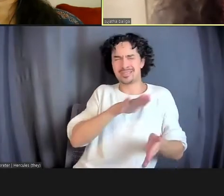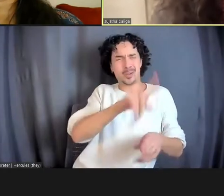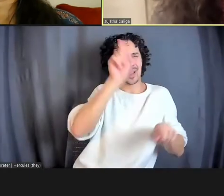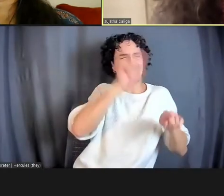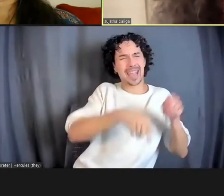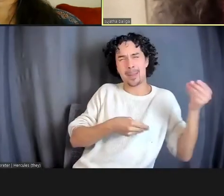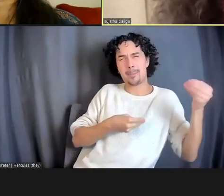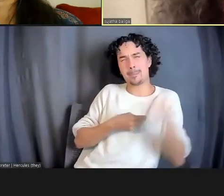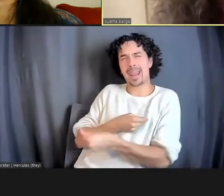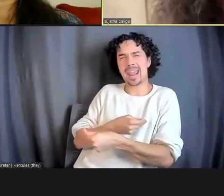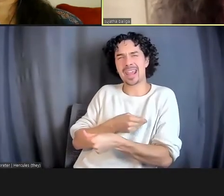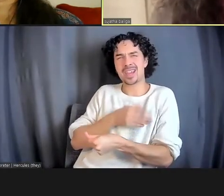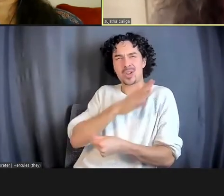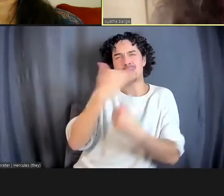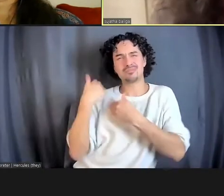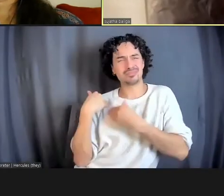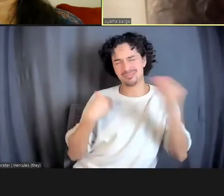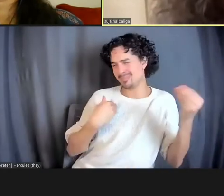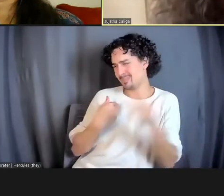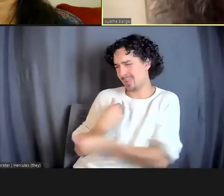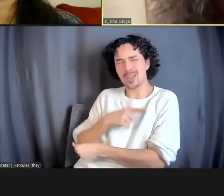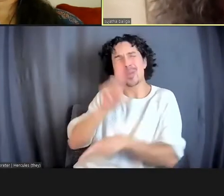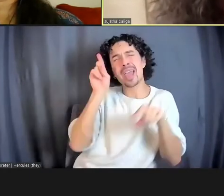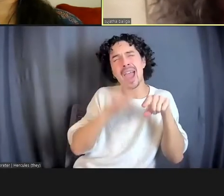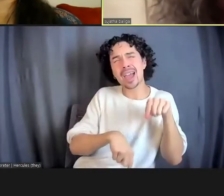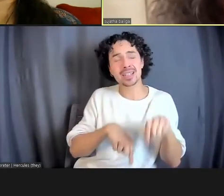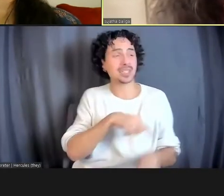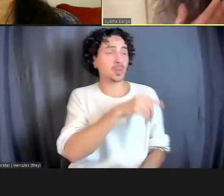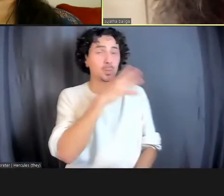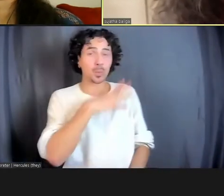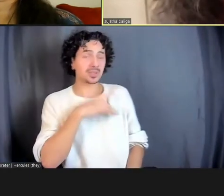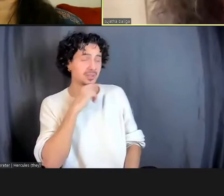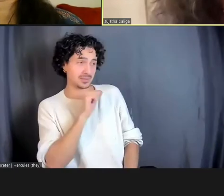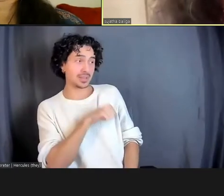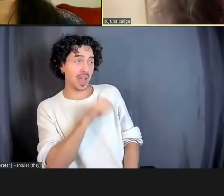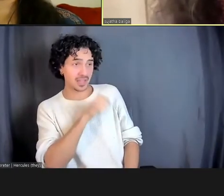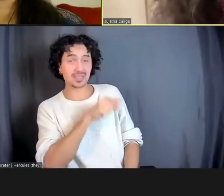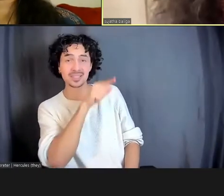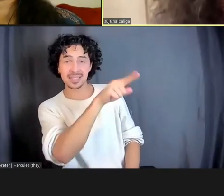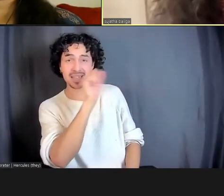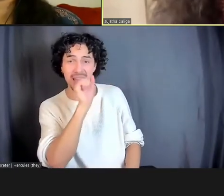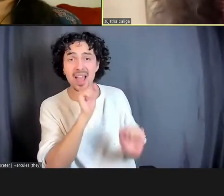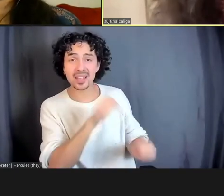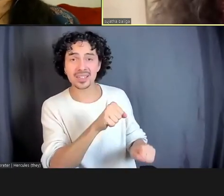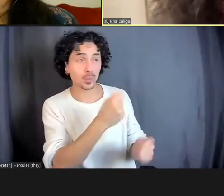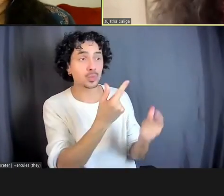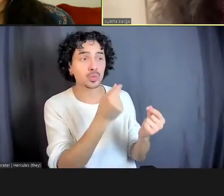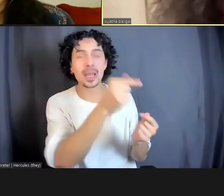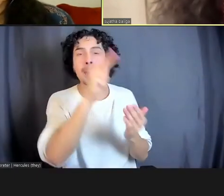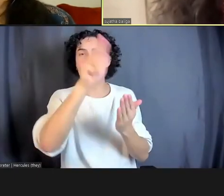damage that you've done" And she said, "Oh, yes, he can." And she asked him to paint a six-foot-tall Tinkerbell.